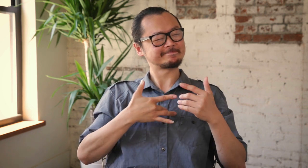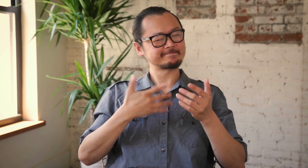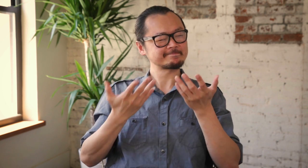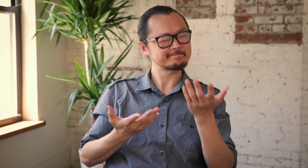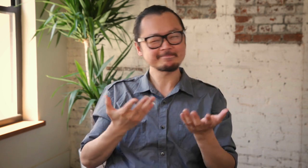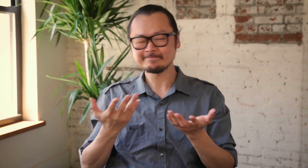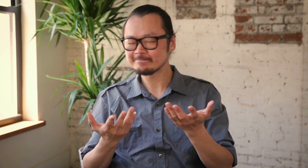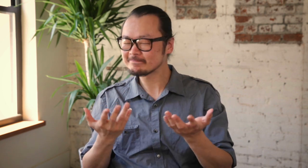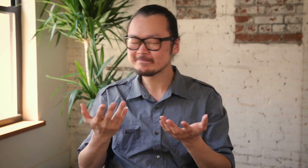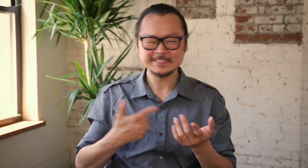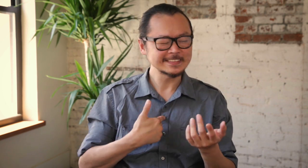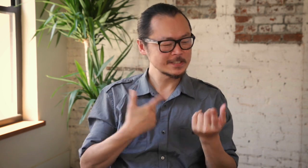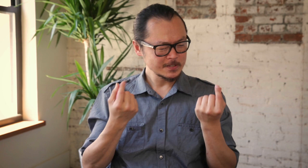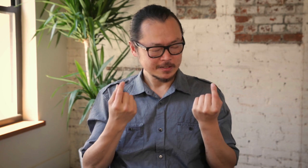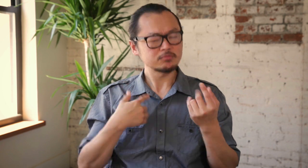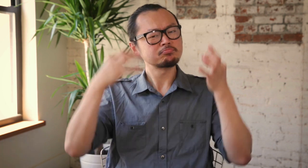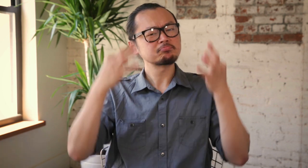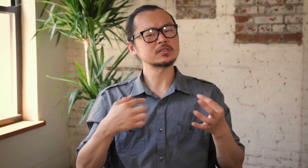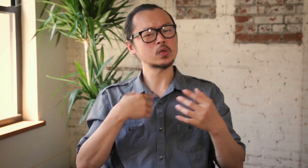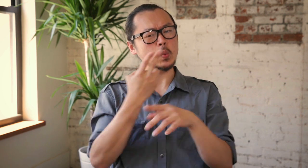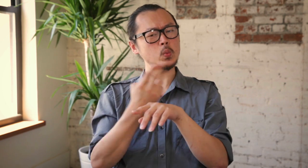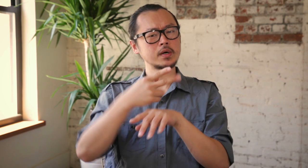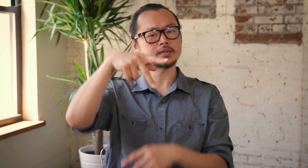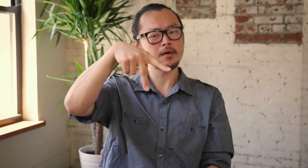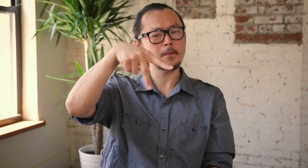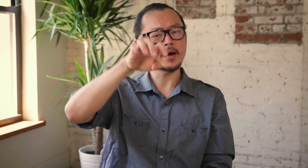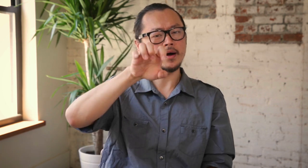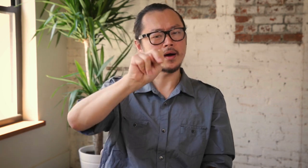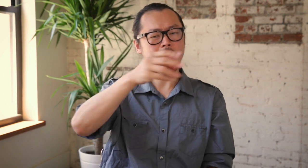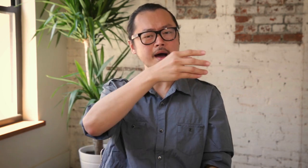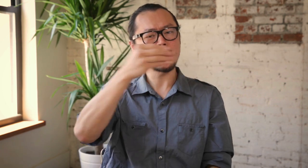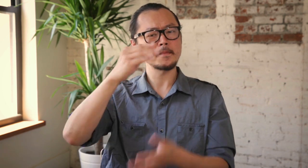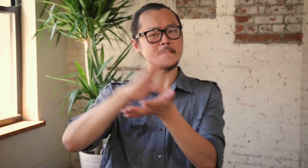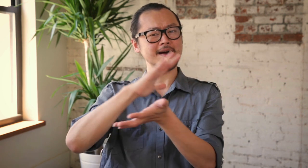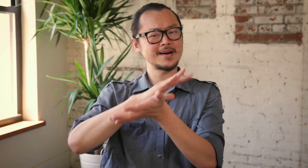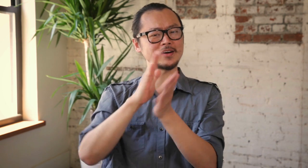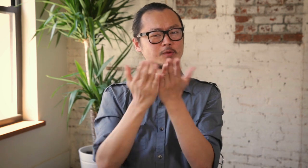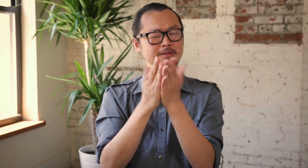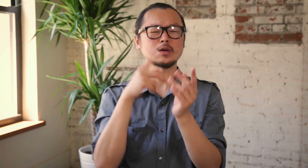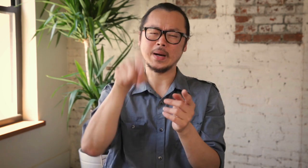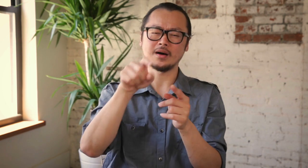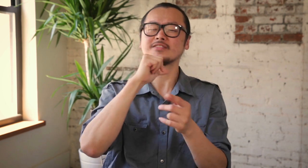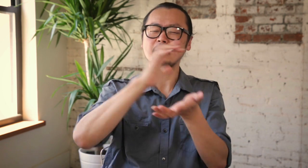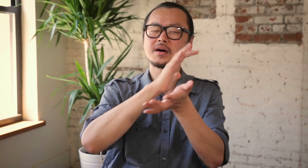I've struggled with what to do in this regard. So I resorted to a method called pen and paper.